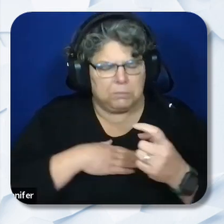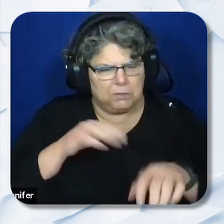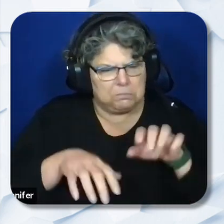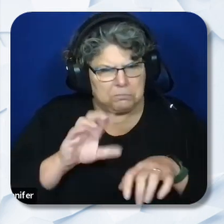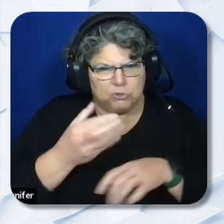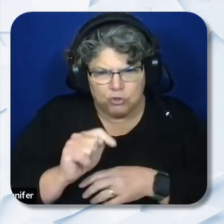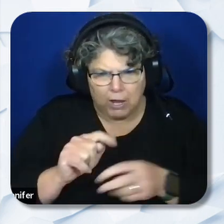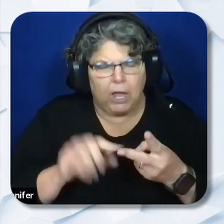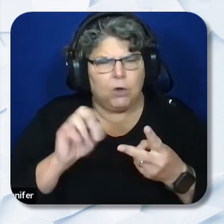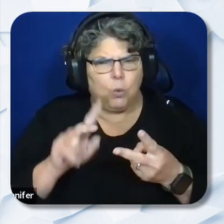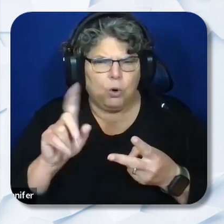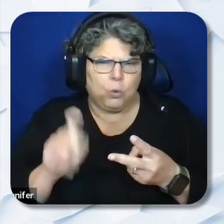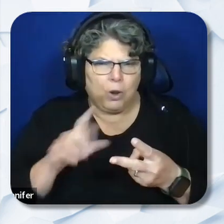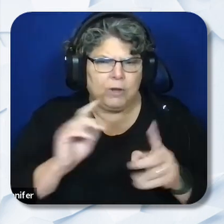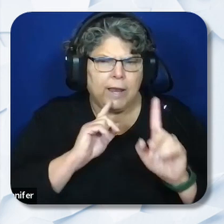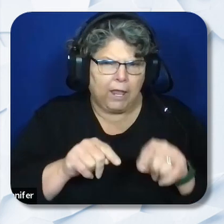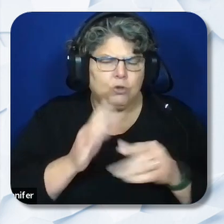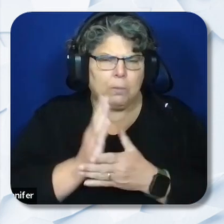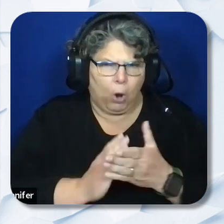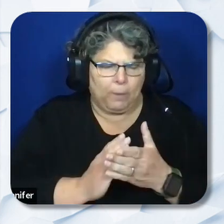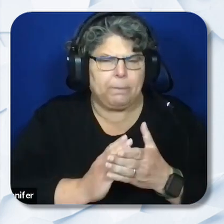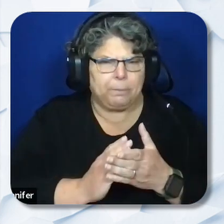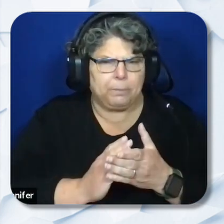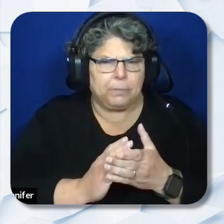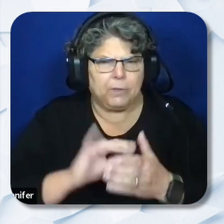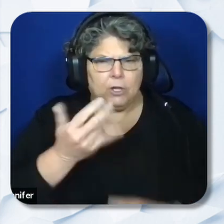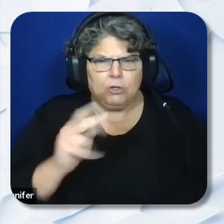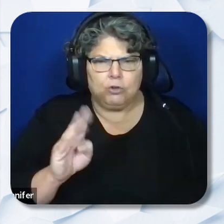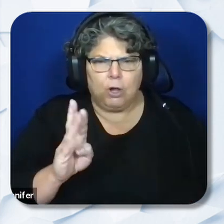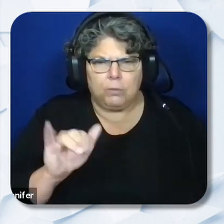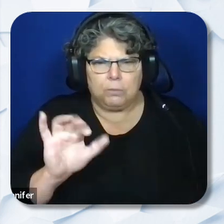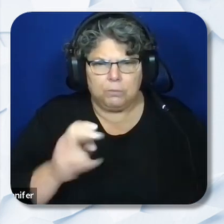the chat or in the question and answers portion. John Burch is here to answer some questions, and